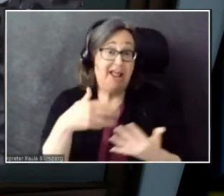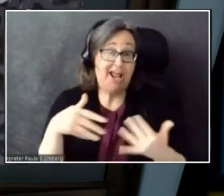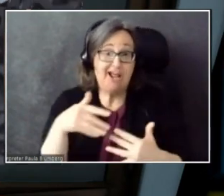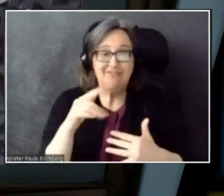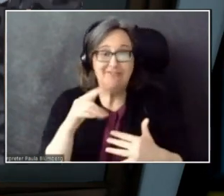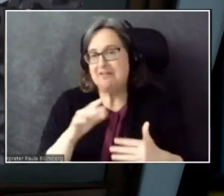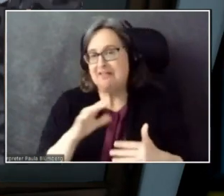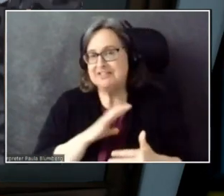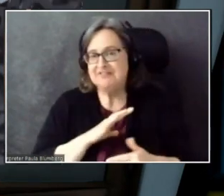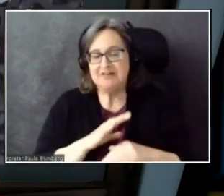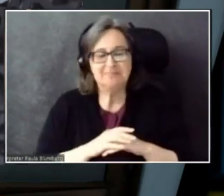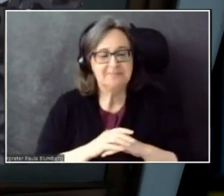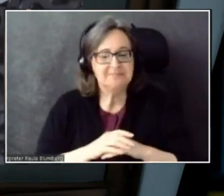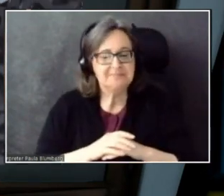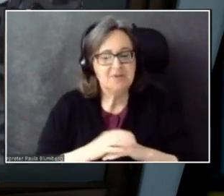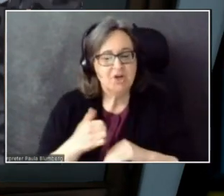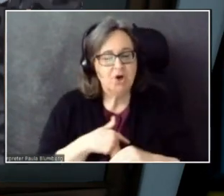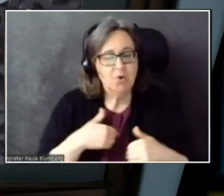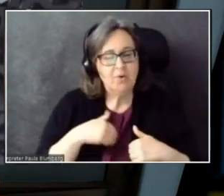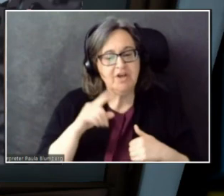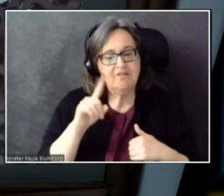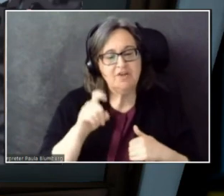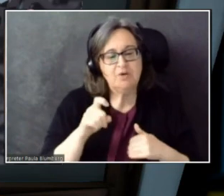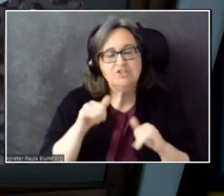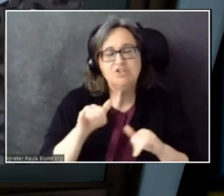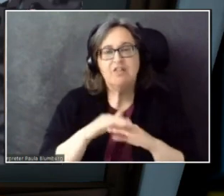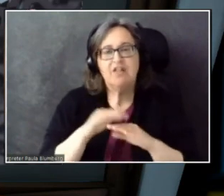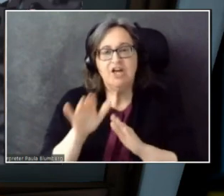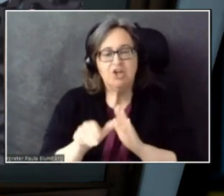We have a question still on the YouTube stream, from Miles de Bastian.